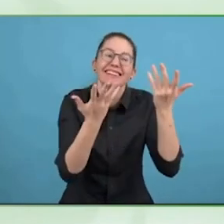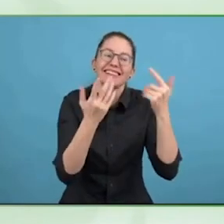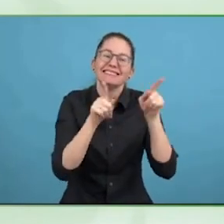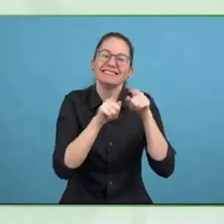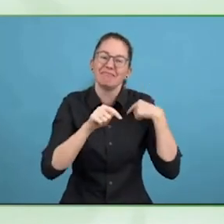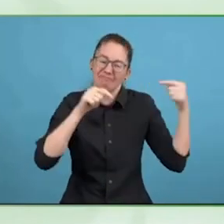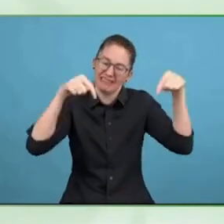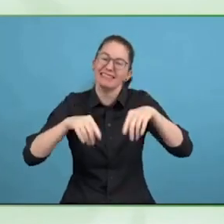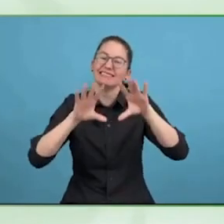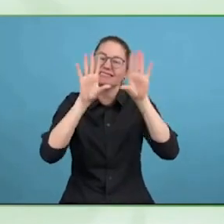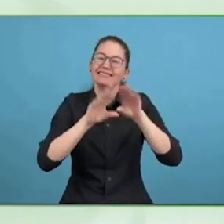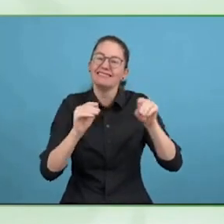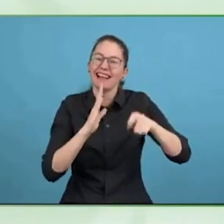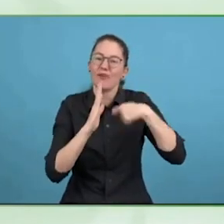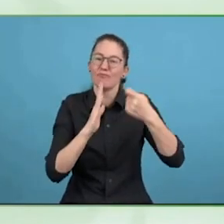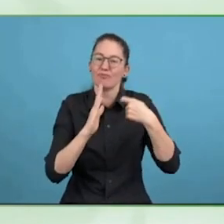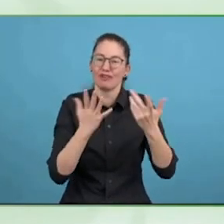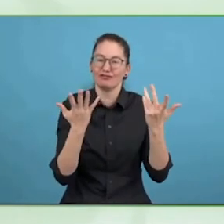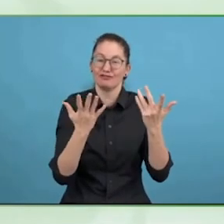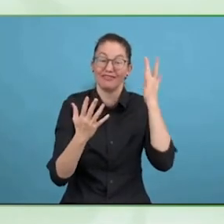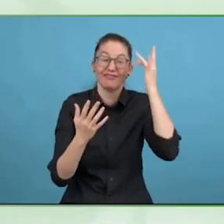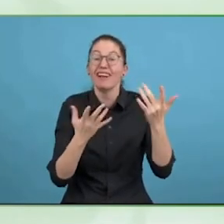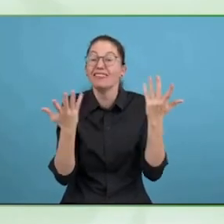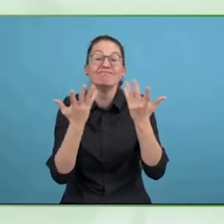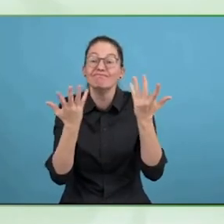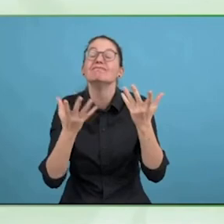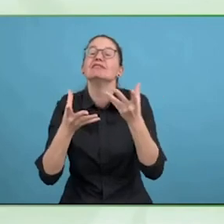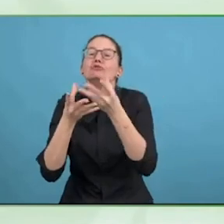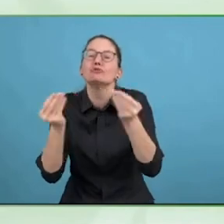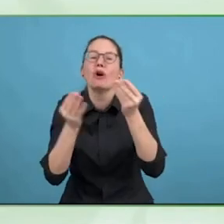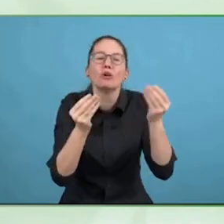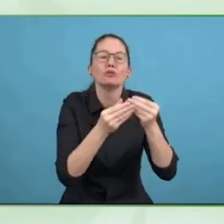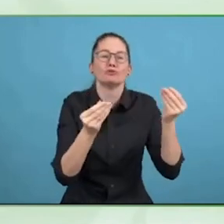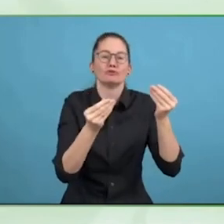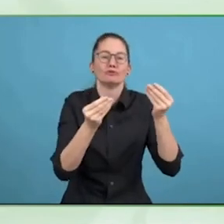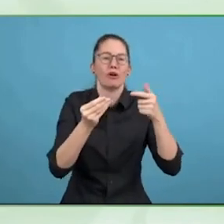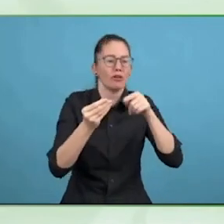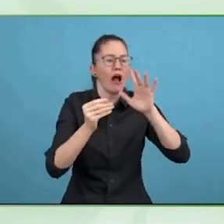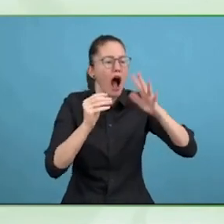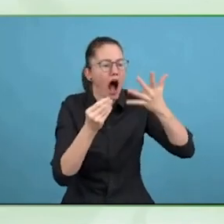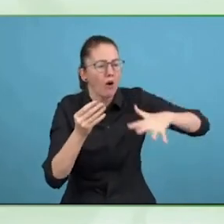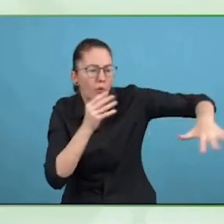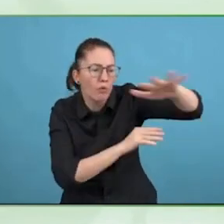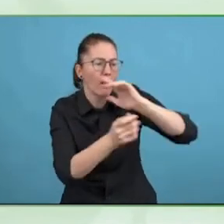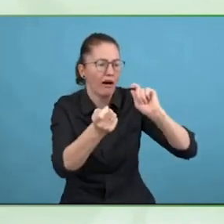those solutions can be scaled up globally. So, I would like to emphasise that.